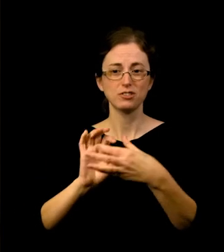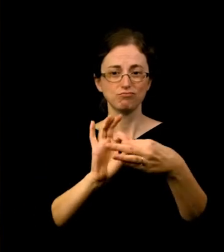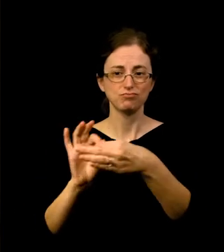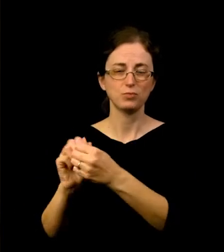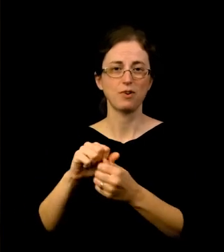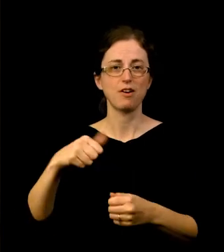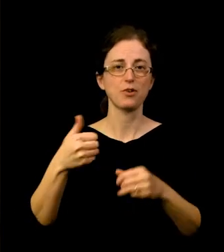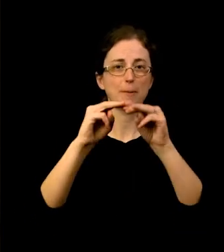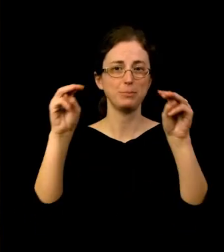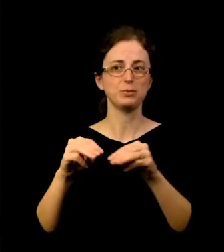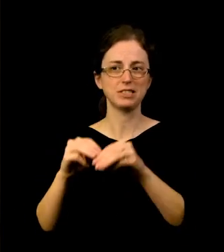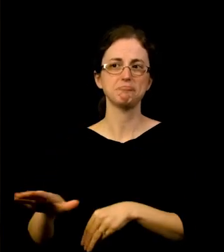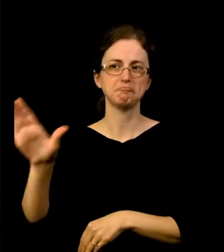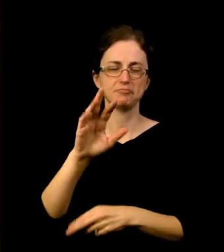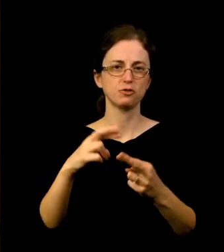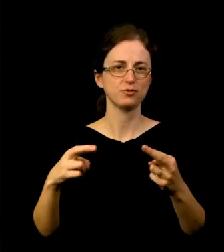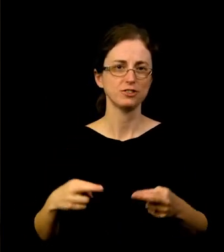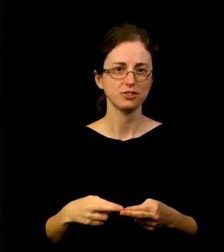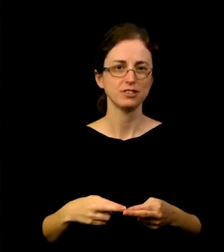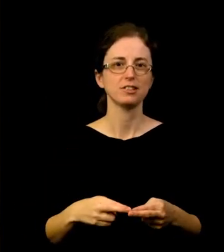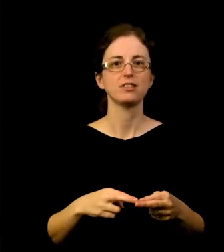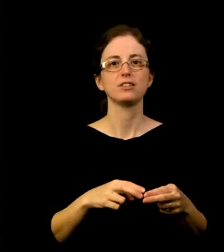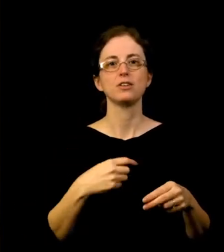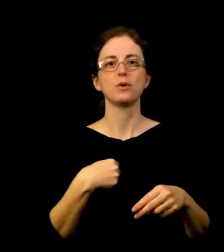and presented an Educator Unconference this summer